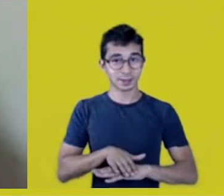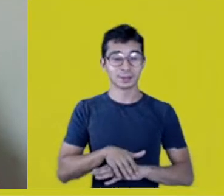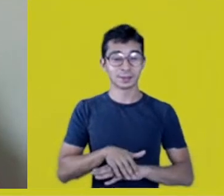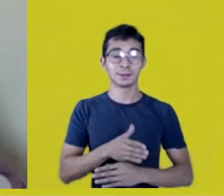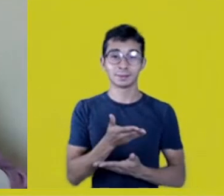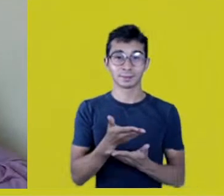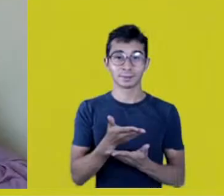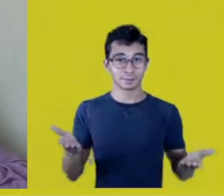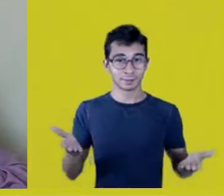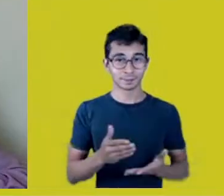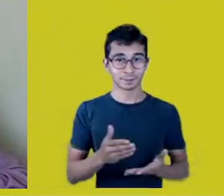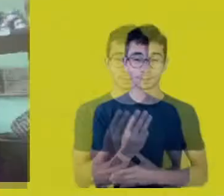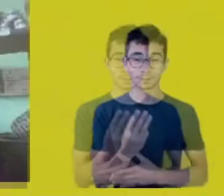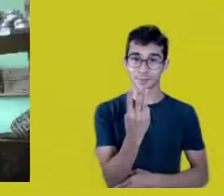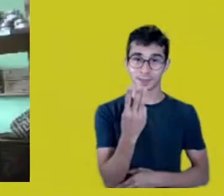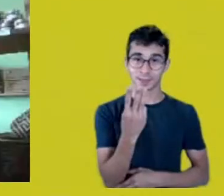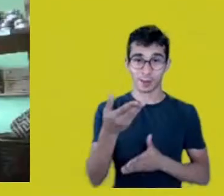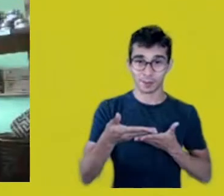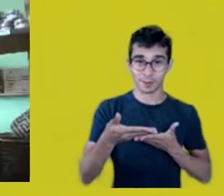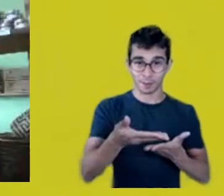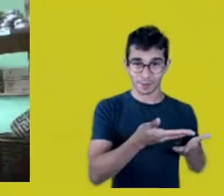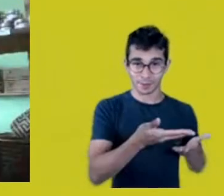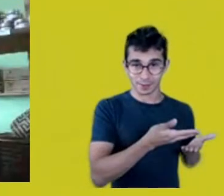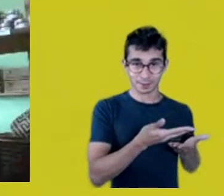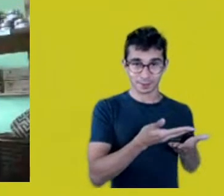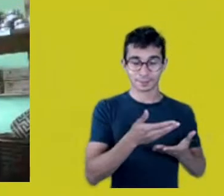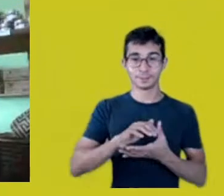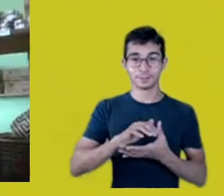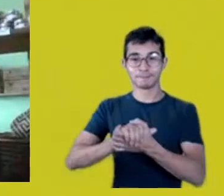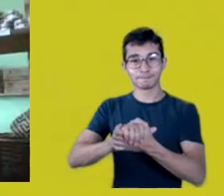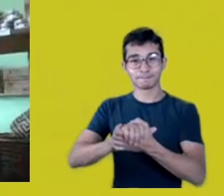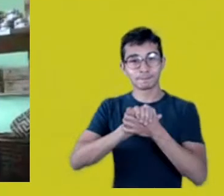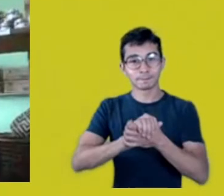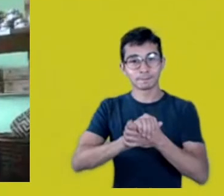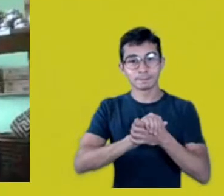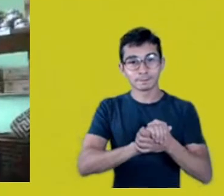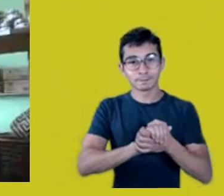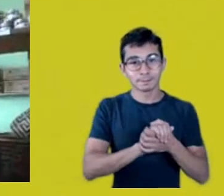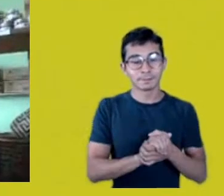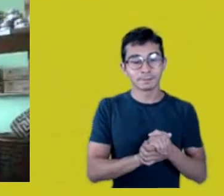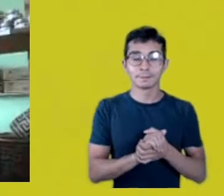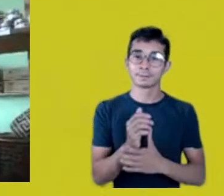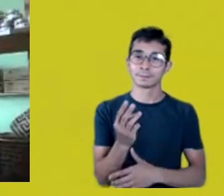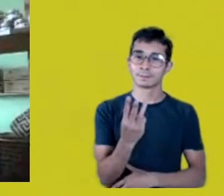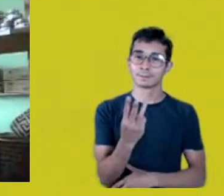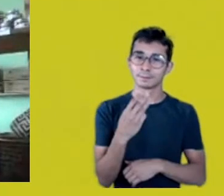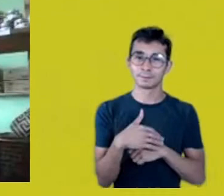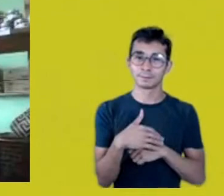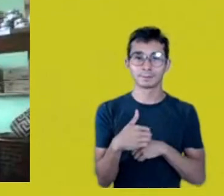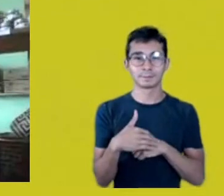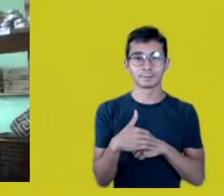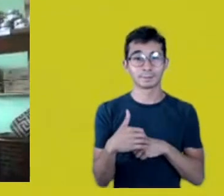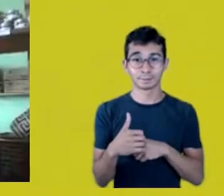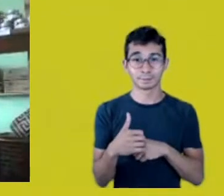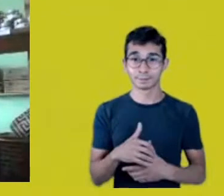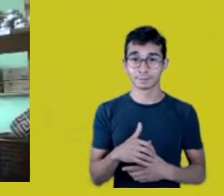the three dear ladies who are here with us today: poronga karuka.